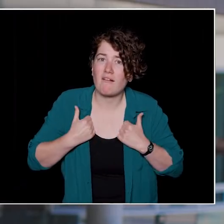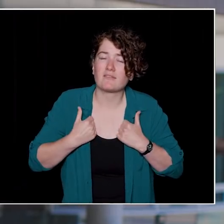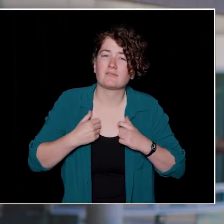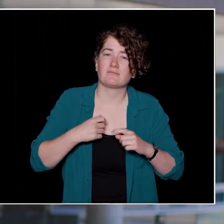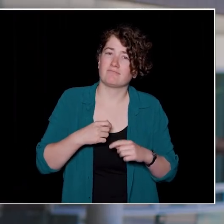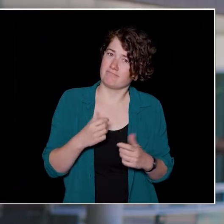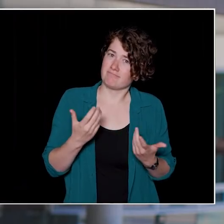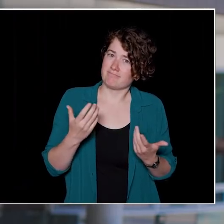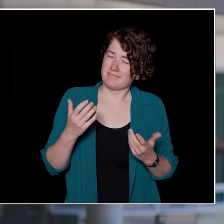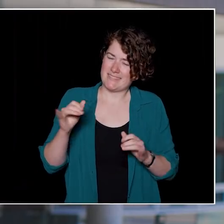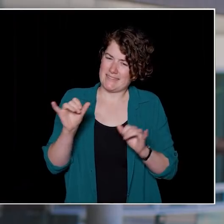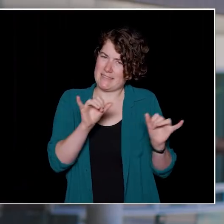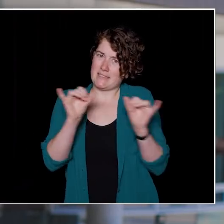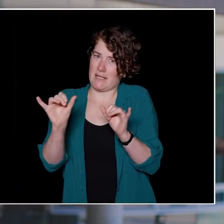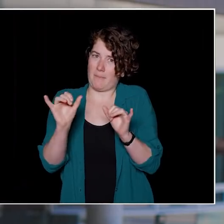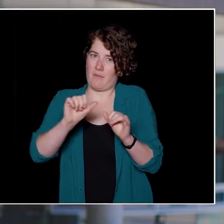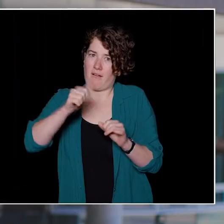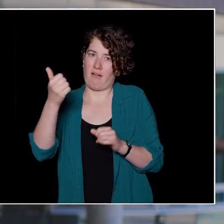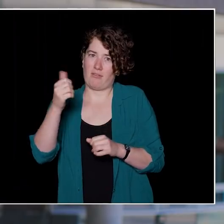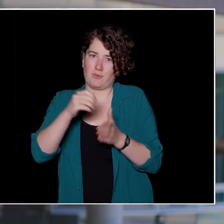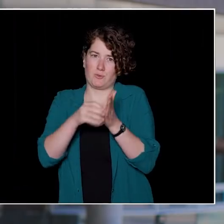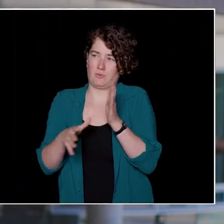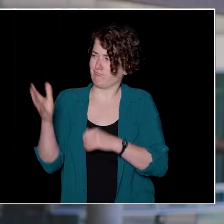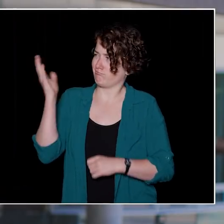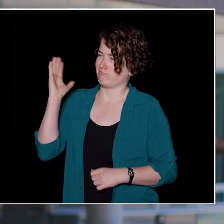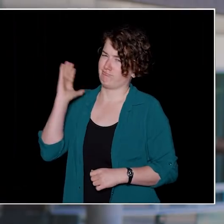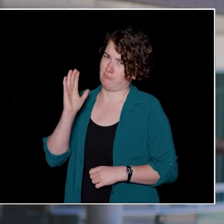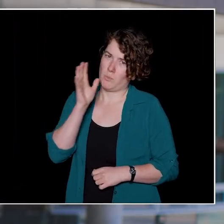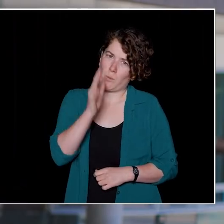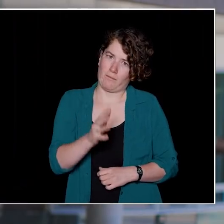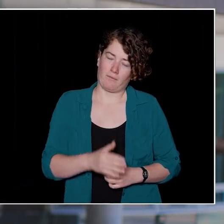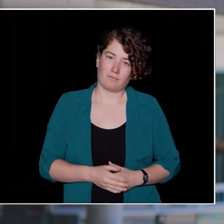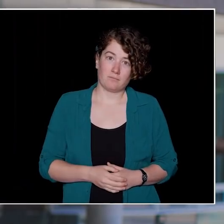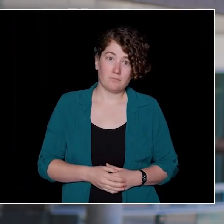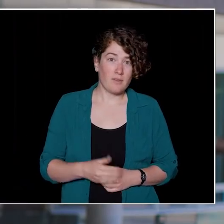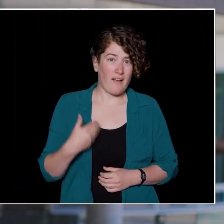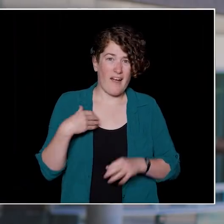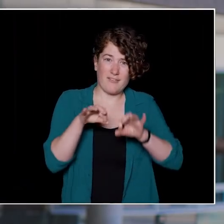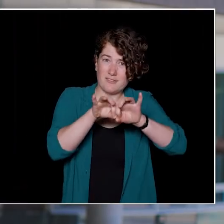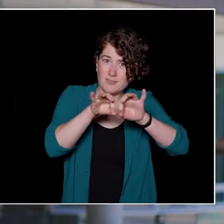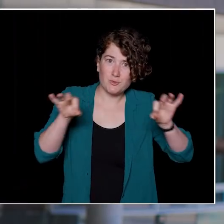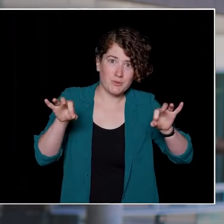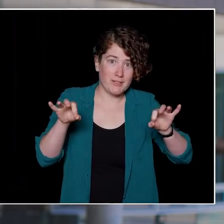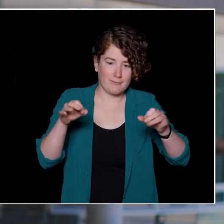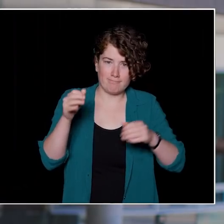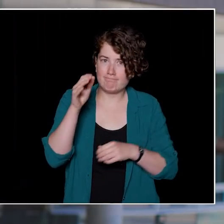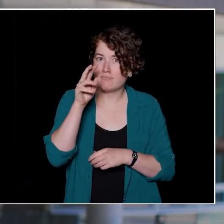as it has been for the generations of UBC students who have come before you. You have a whole degree ahead of you to fill your UBC journey with,